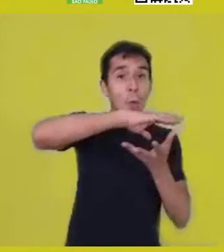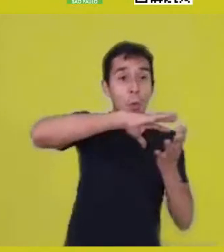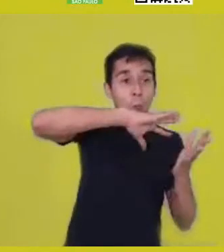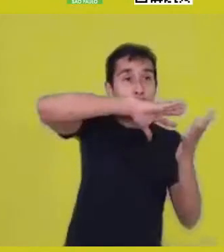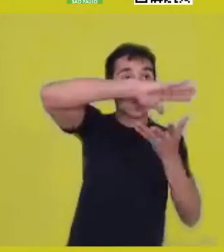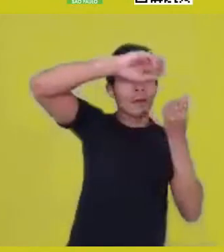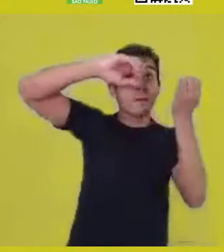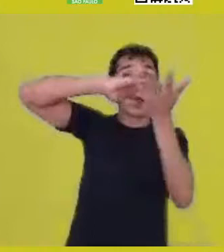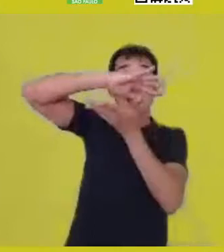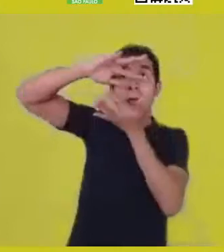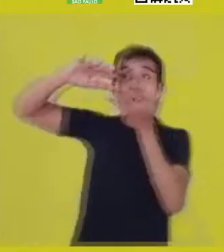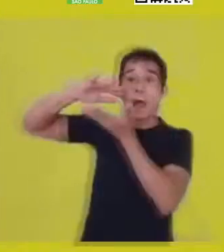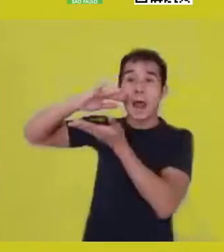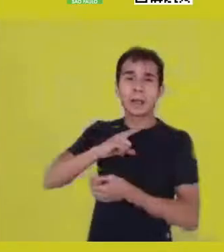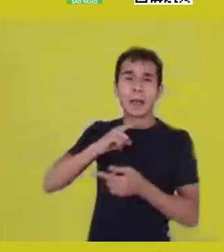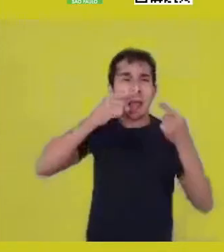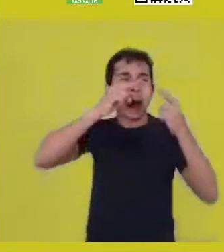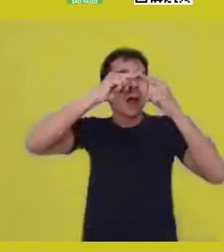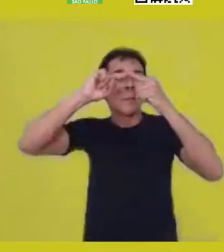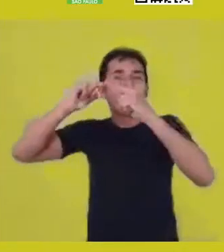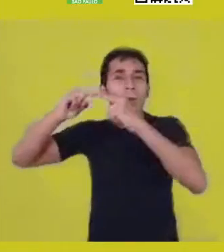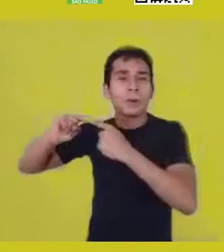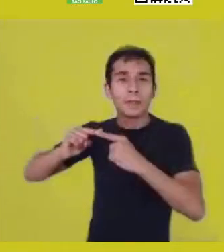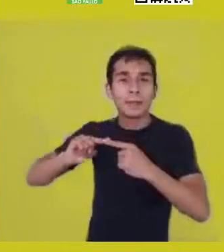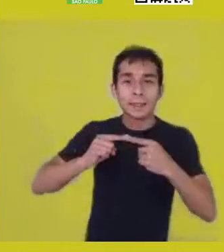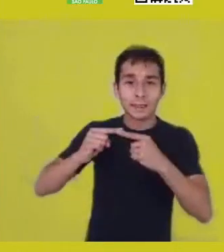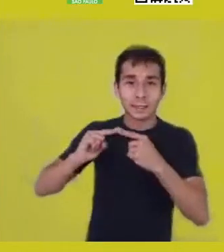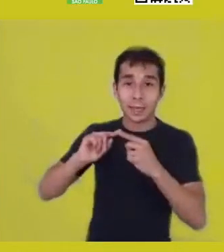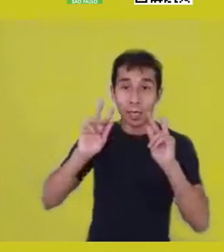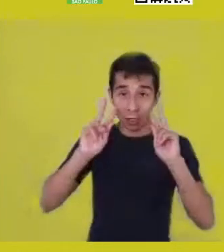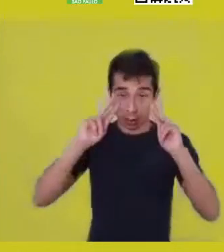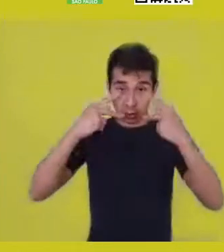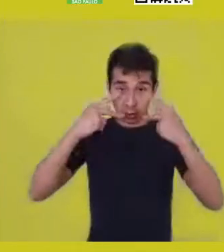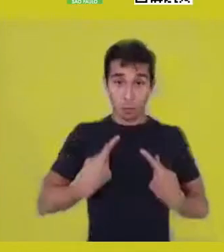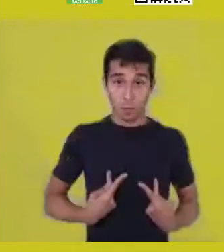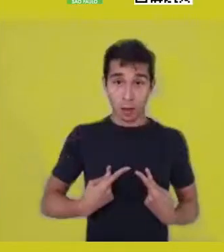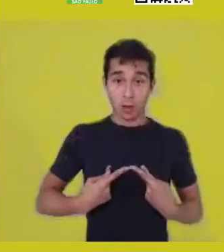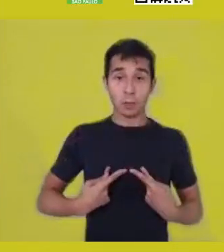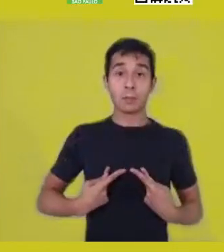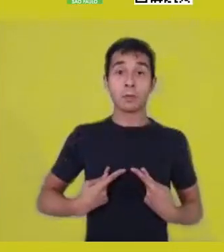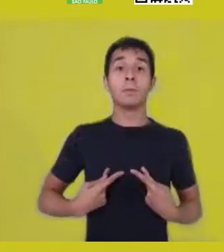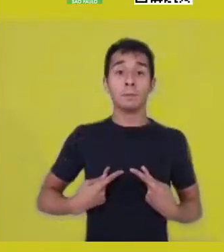and only exist out of this harmonic concept of reality.